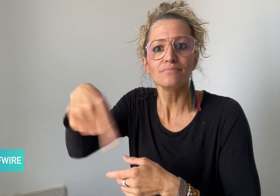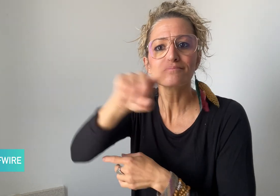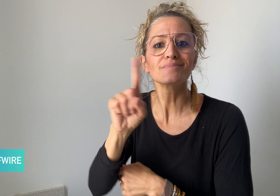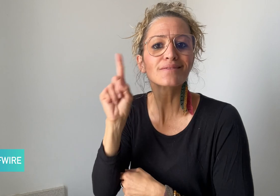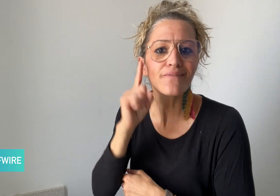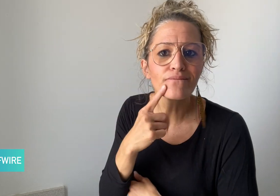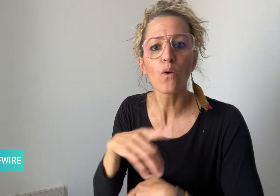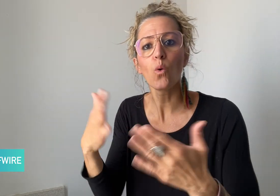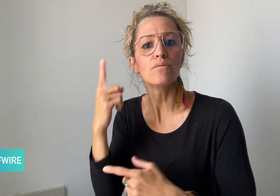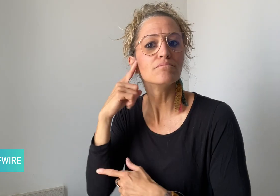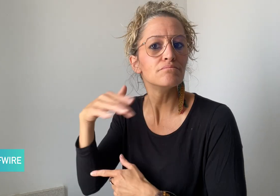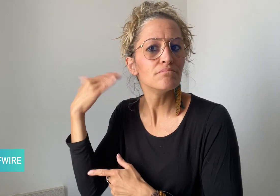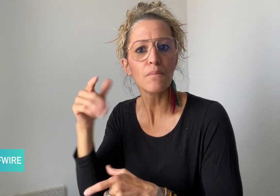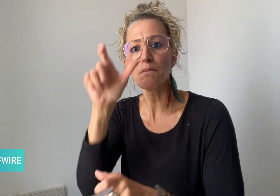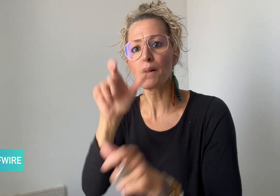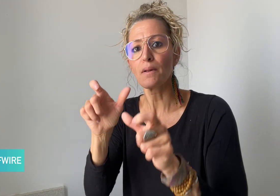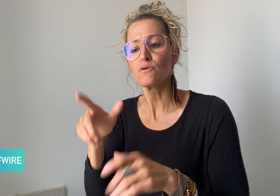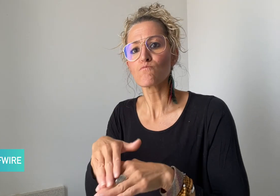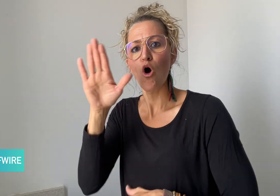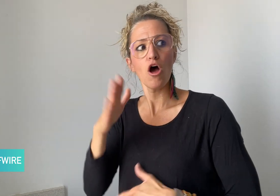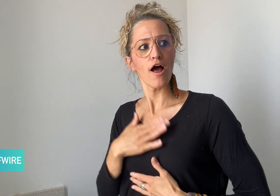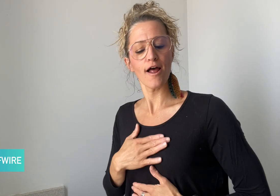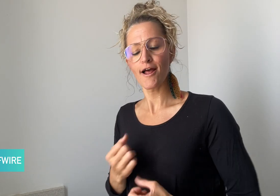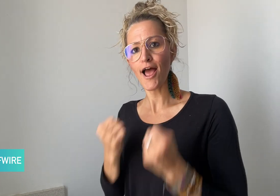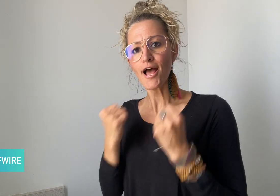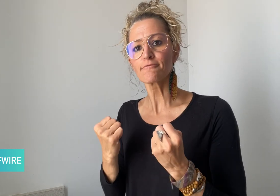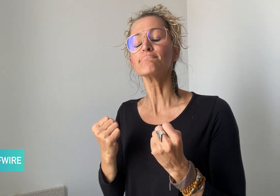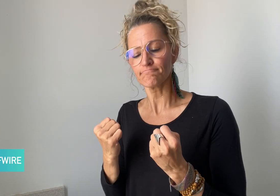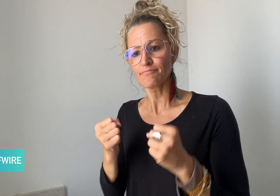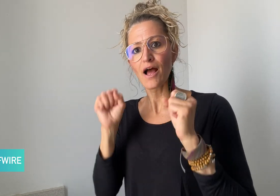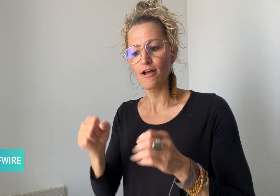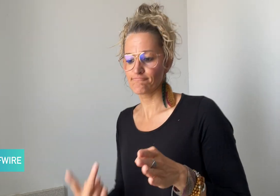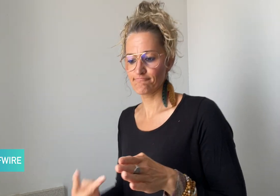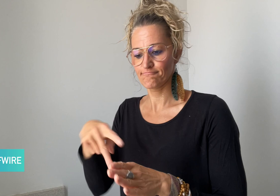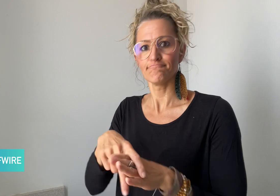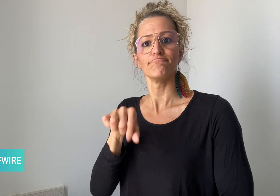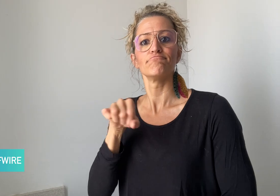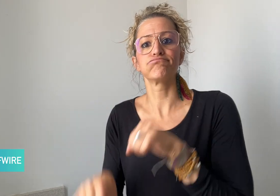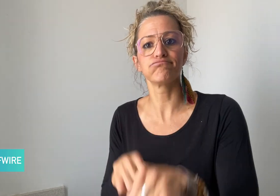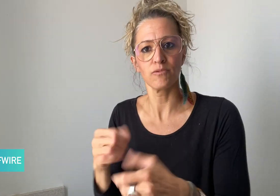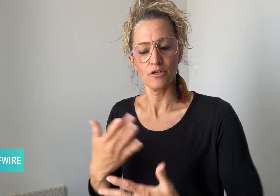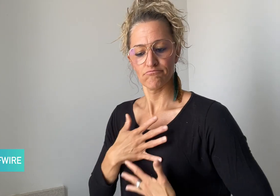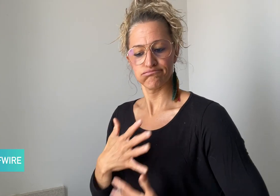hard of hearing people more confidence on their bike”.